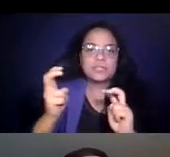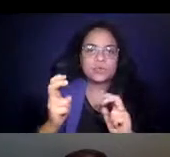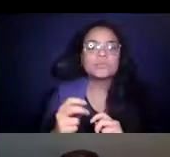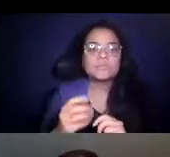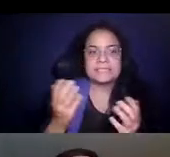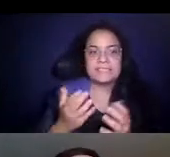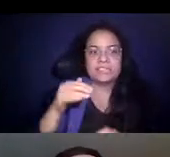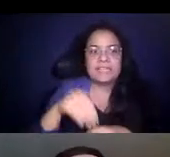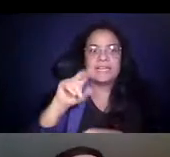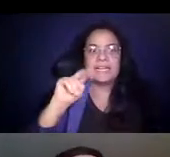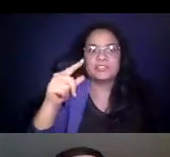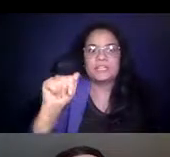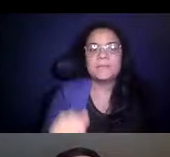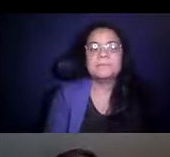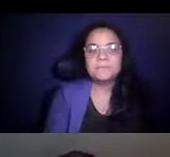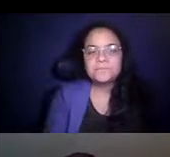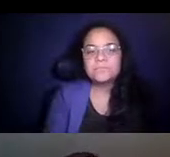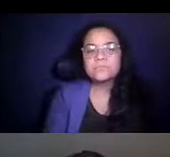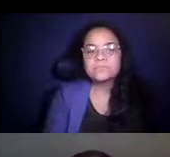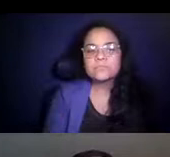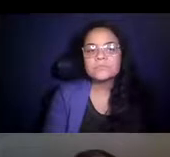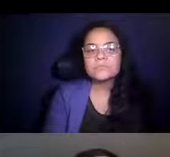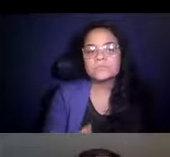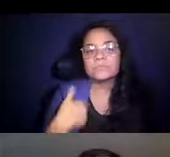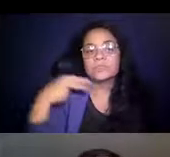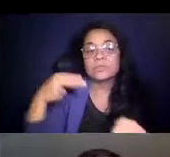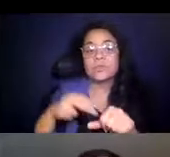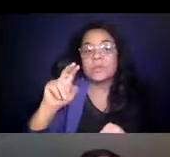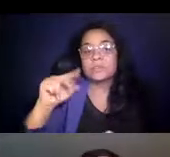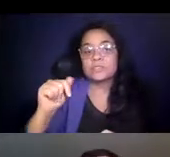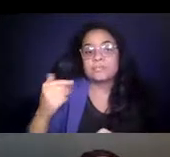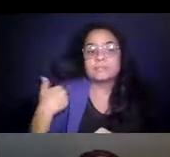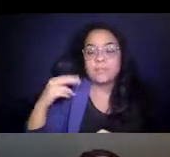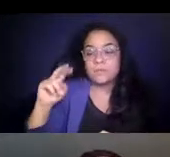14:29:49 And I actually joined NGA back in November, but prior to that, I had the opportunity